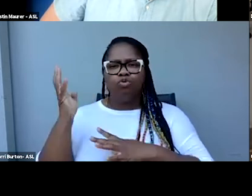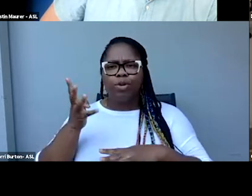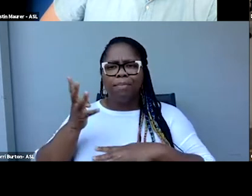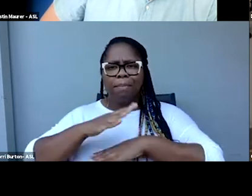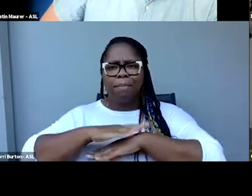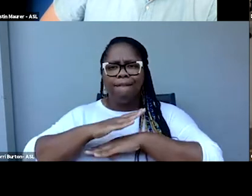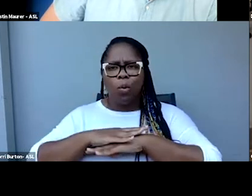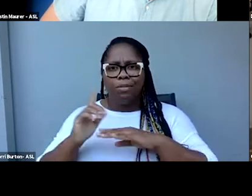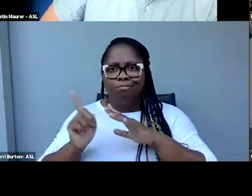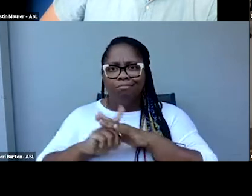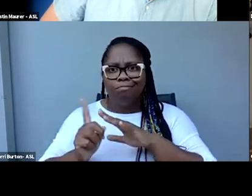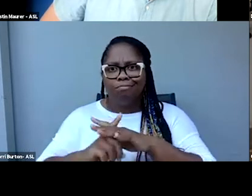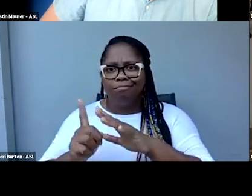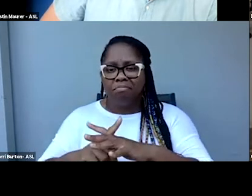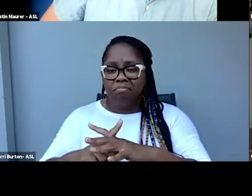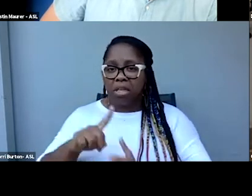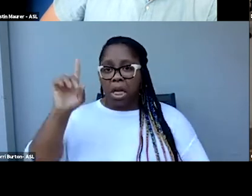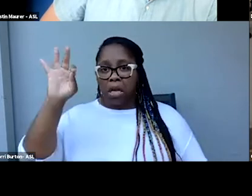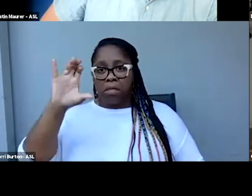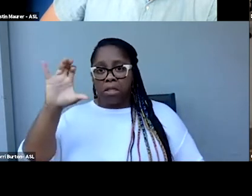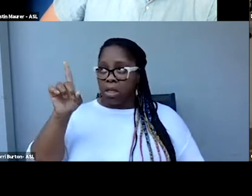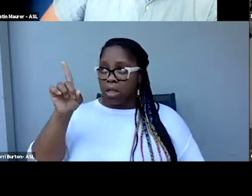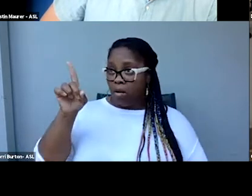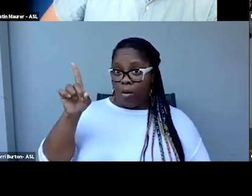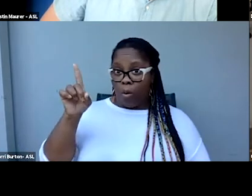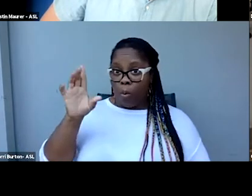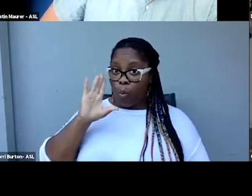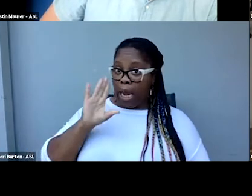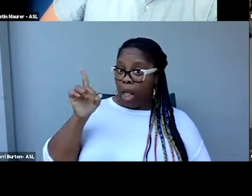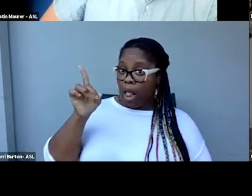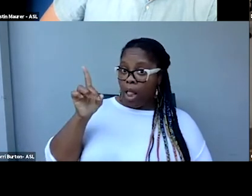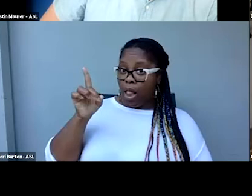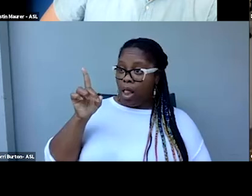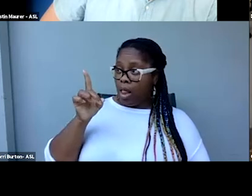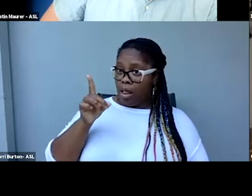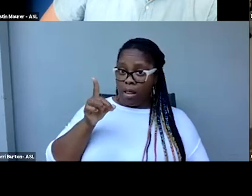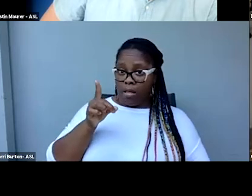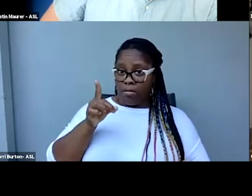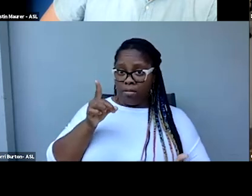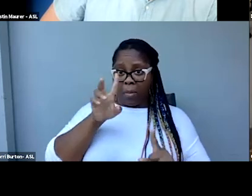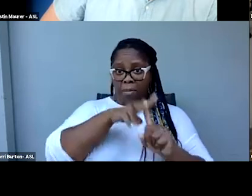there was a question of whether the FCC would treat that as television and